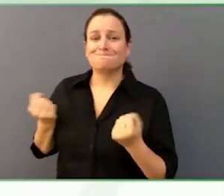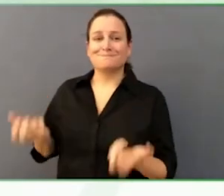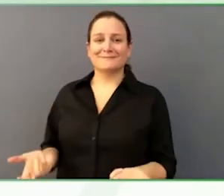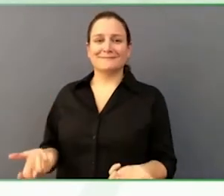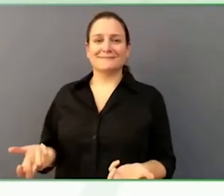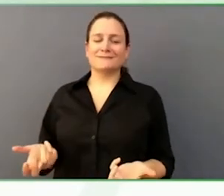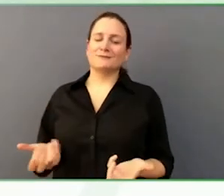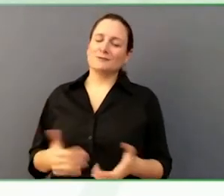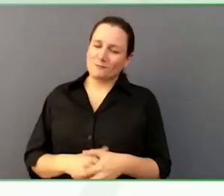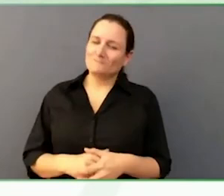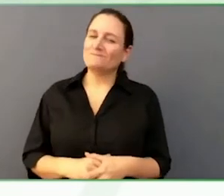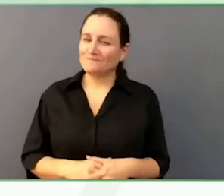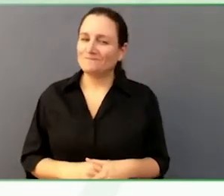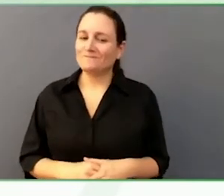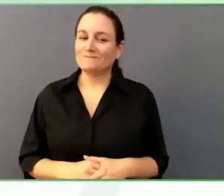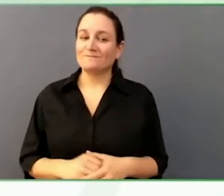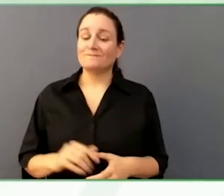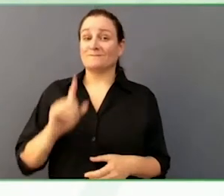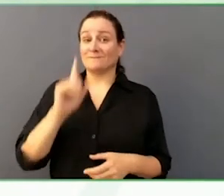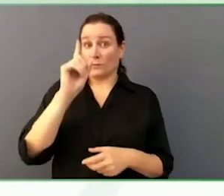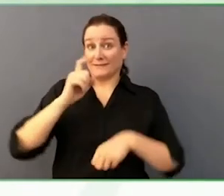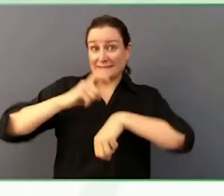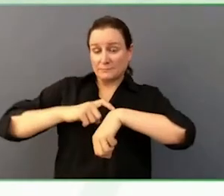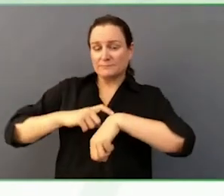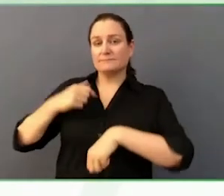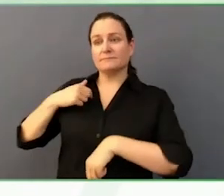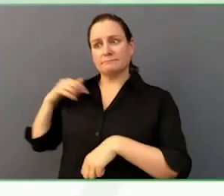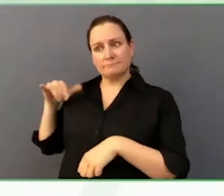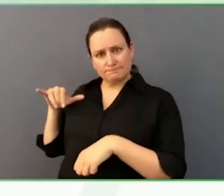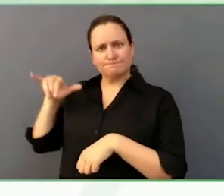The Toronto trip was a dream of his, probably, I would say for years, Donna?